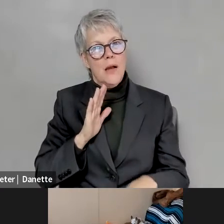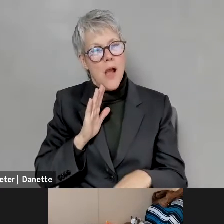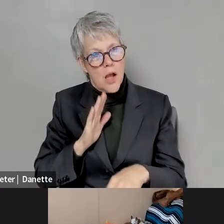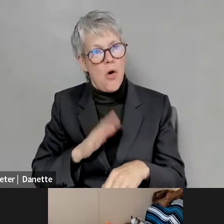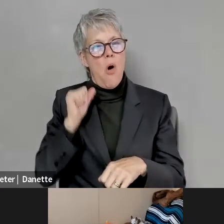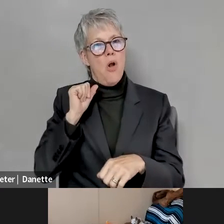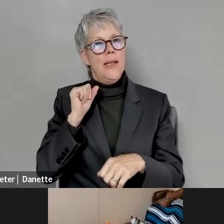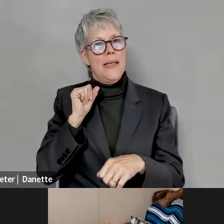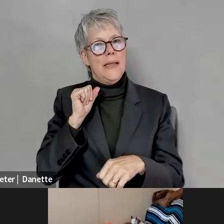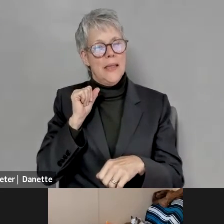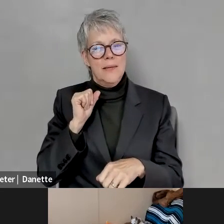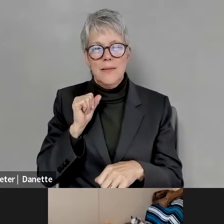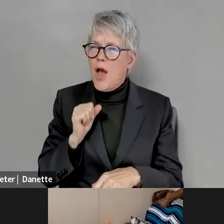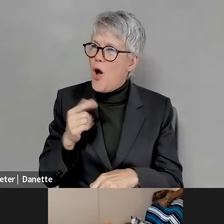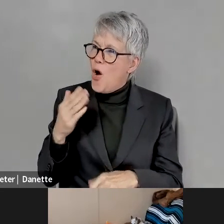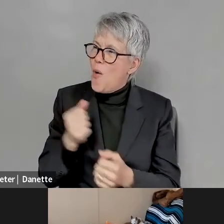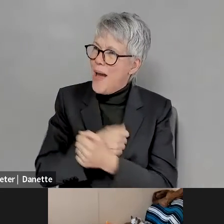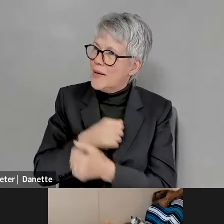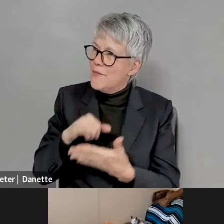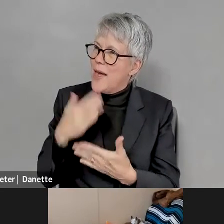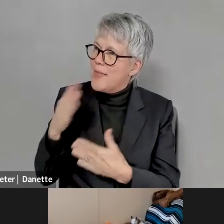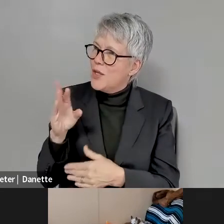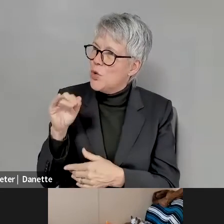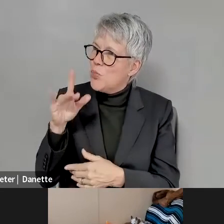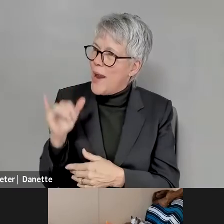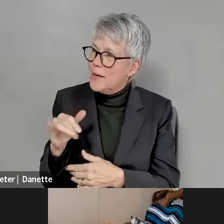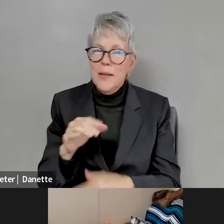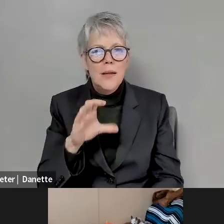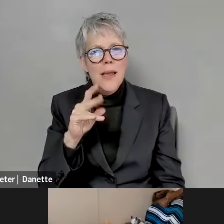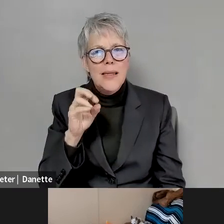Kelly Crosbie: I love it. Thank you, Bradley Kelly Crosbie: Cameron. How about you? How did you get into this question.